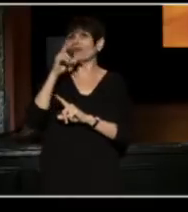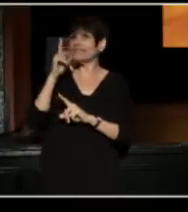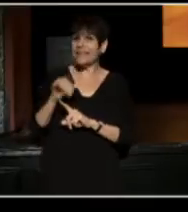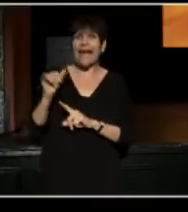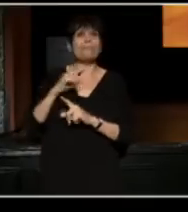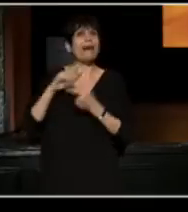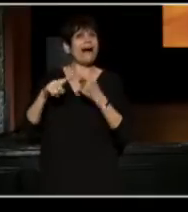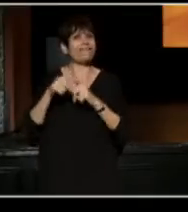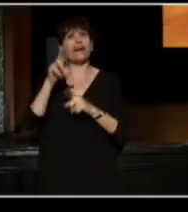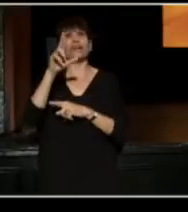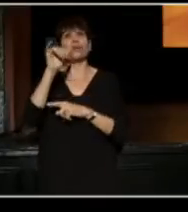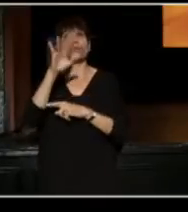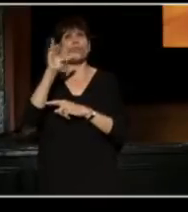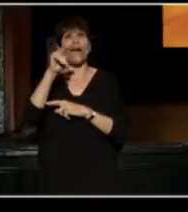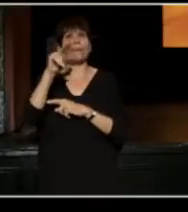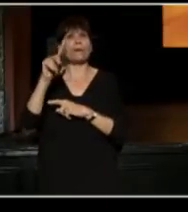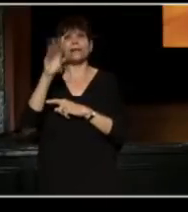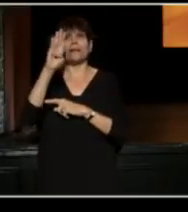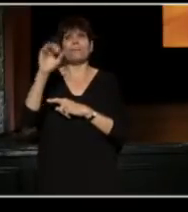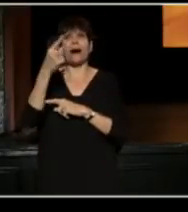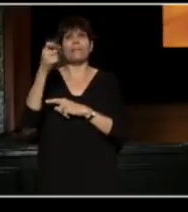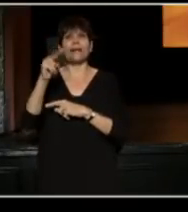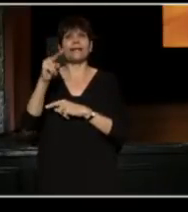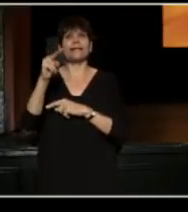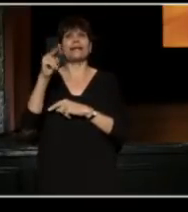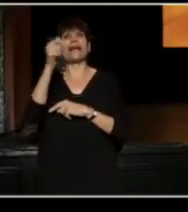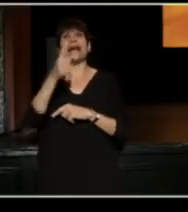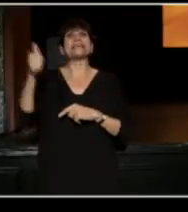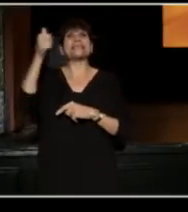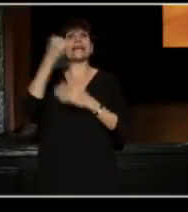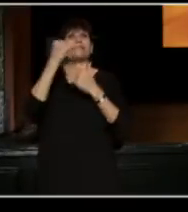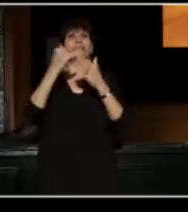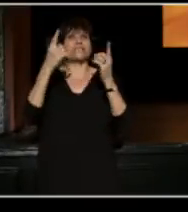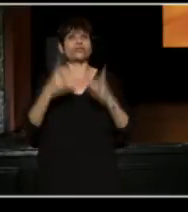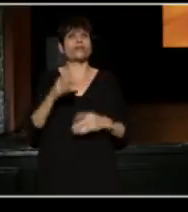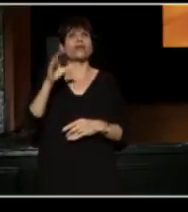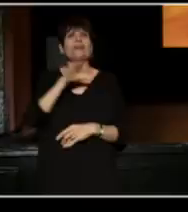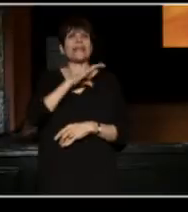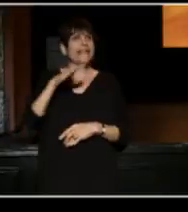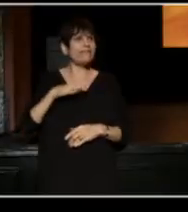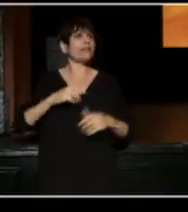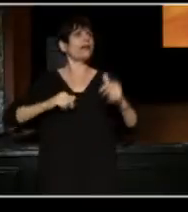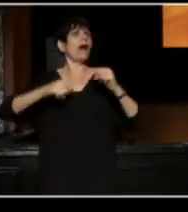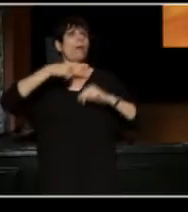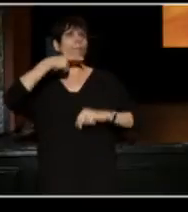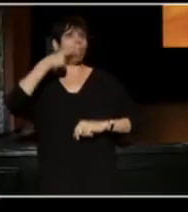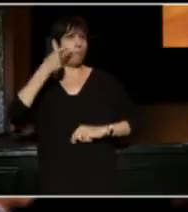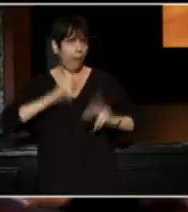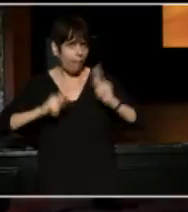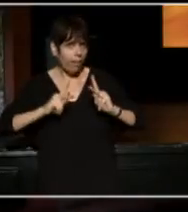and my friend, Raymond Bobgan, the Executive Artistic Director of Cleveland Public Theater. Thanks very much.